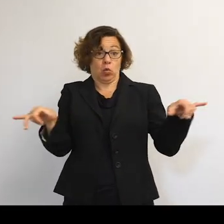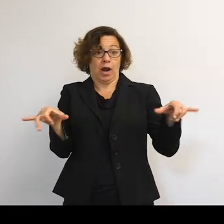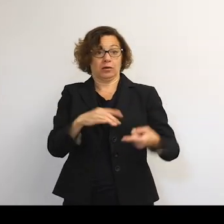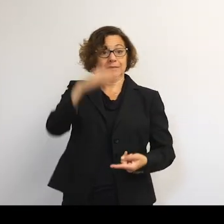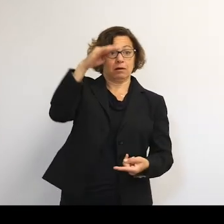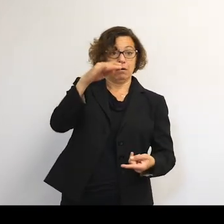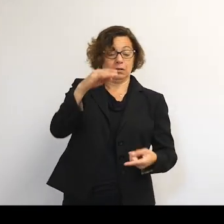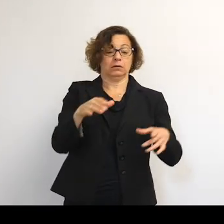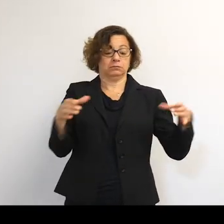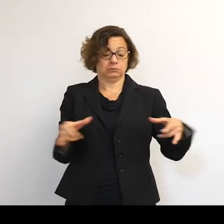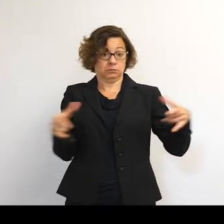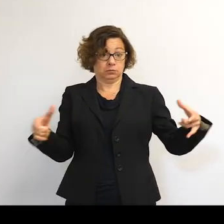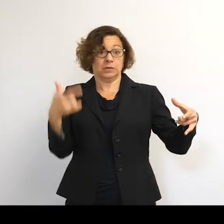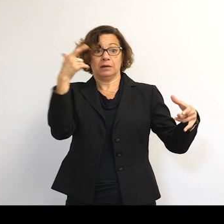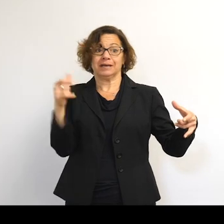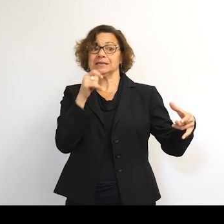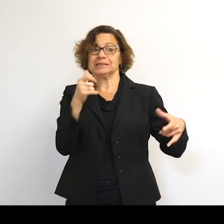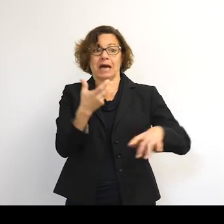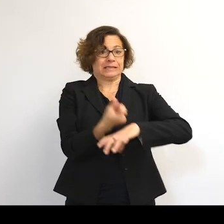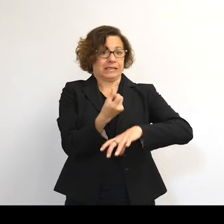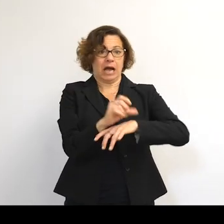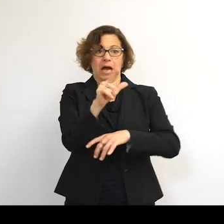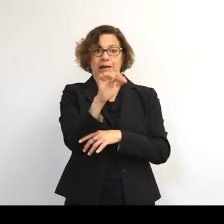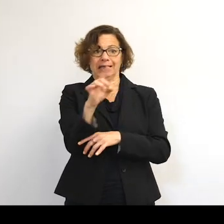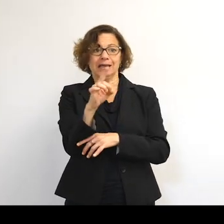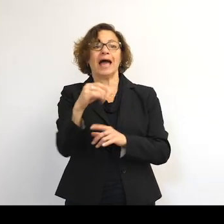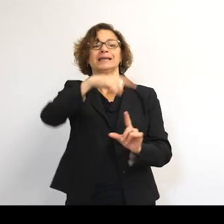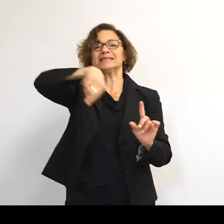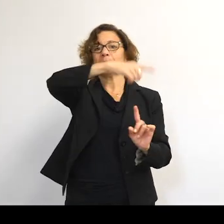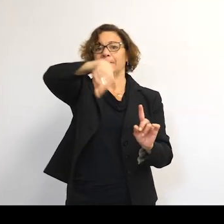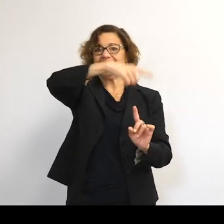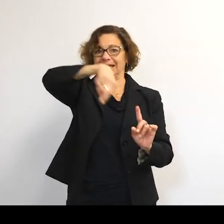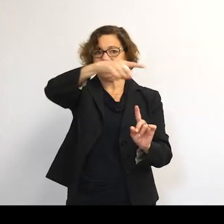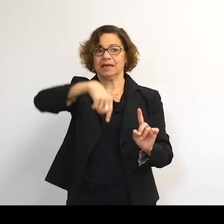That's because it's not solid, and it's spinning. So if you're on a merry-go-round,